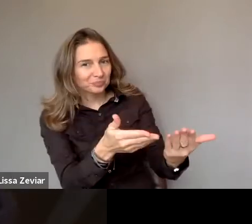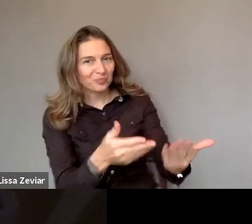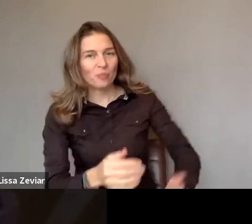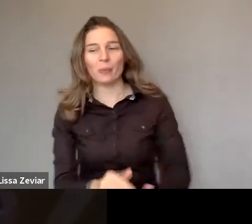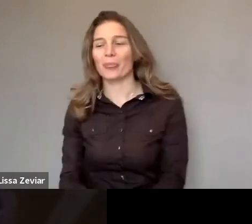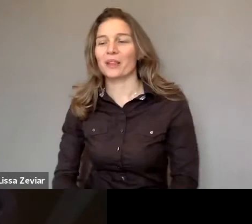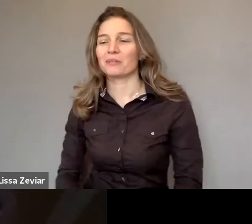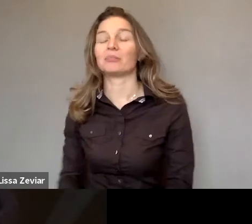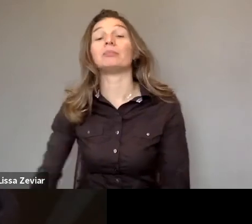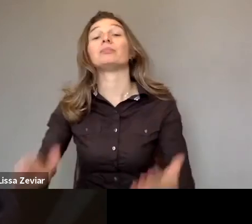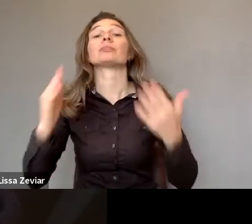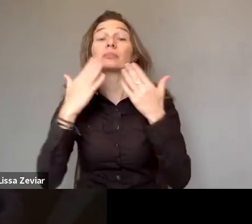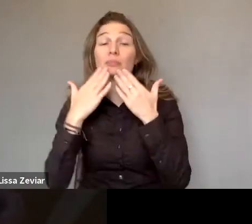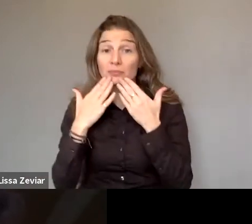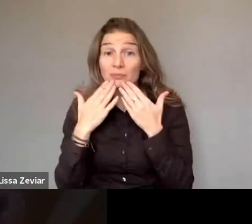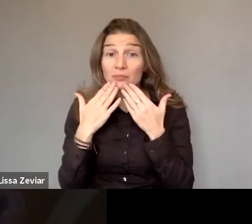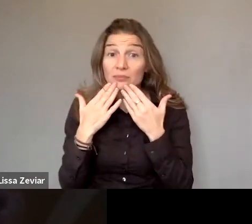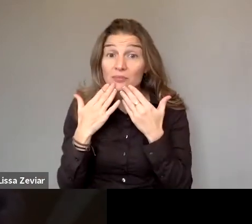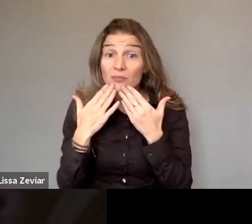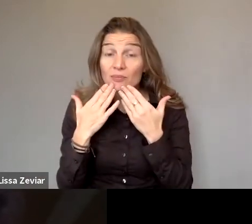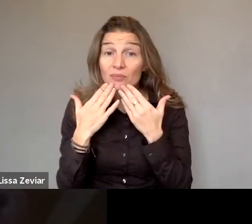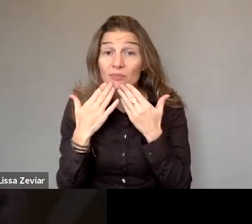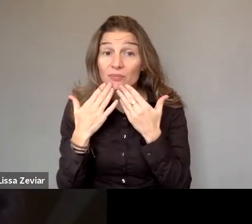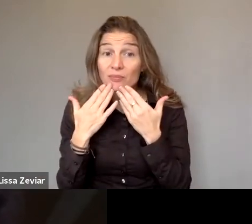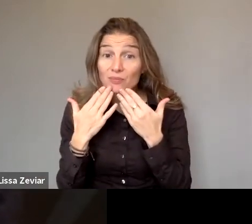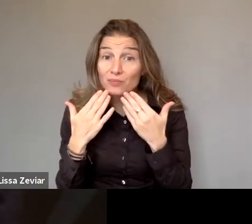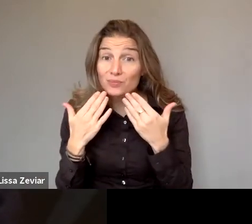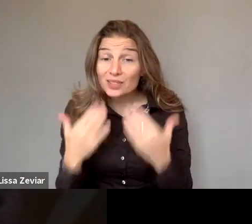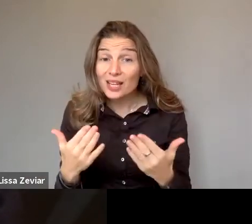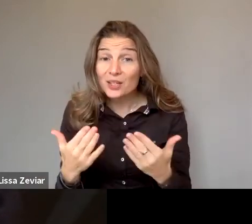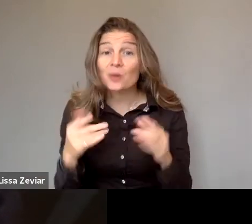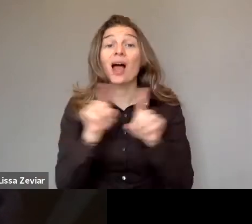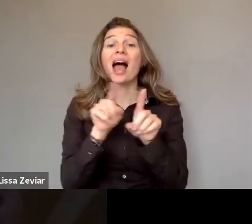Thank you, and thank you for EDF for giving me the floor,